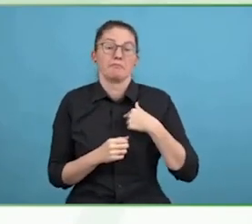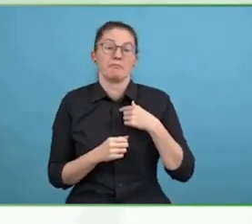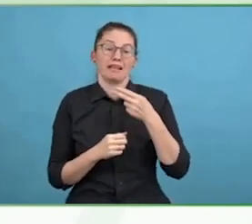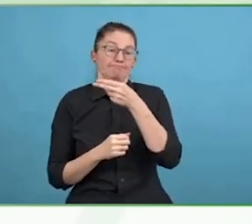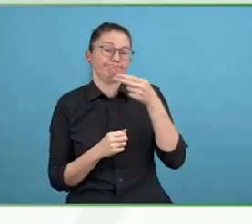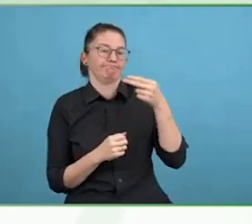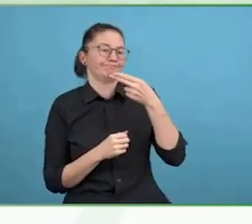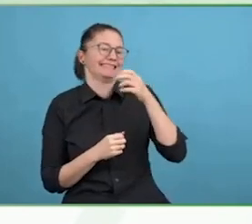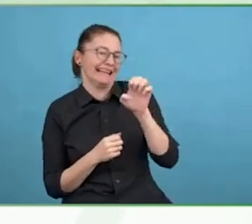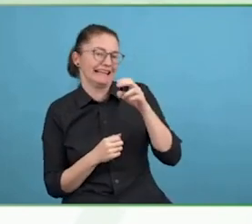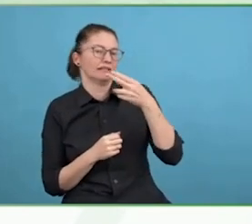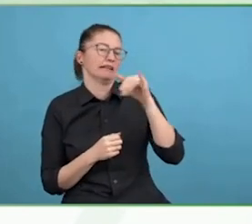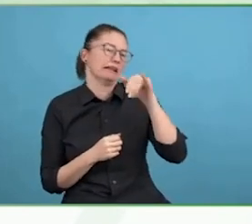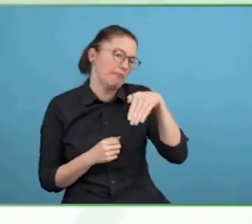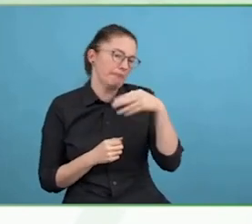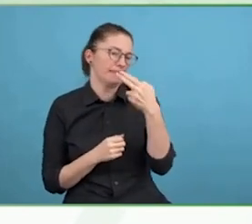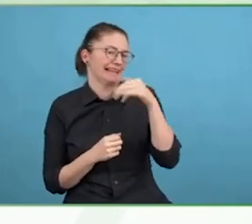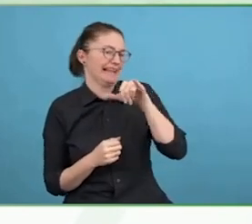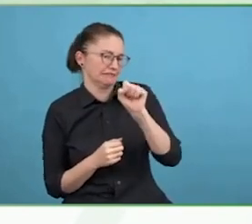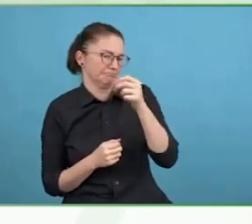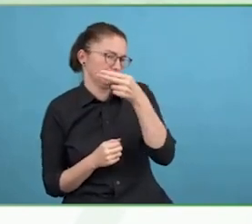outside traditional HR and DEI roles.